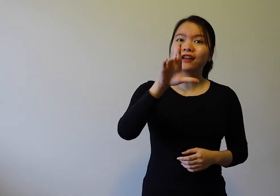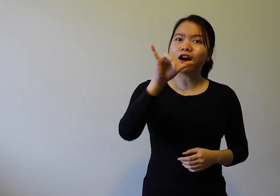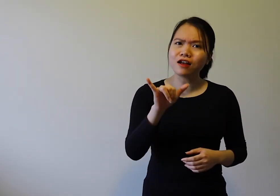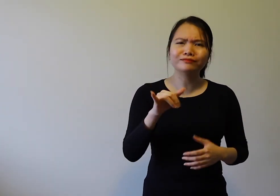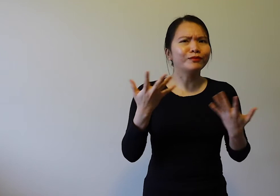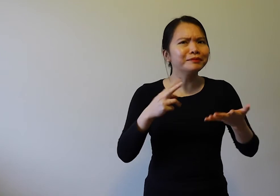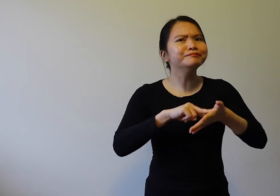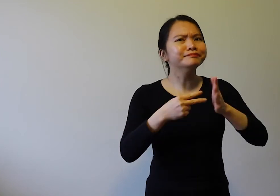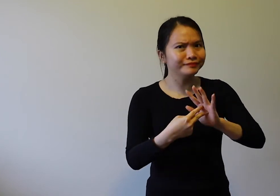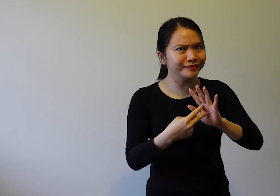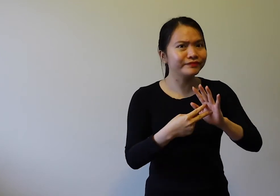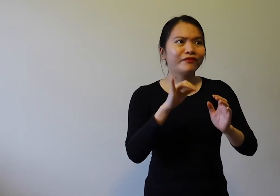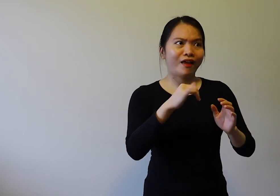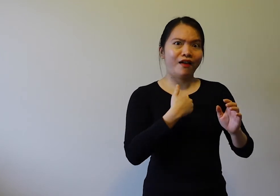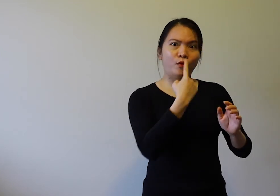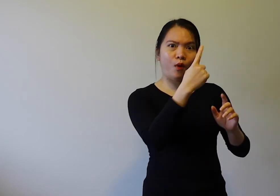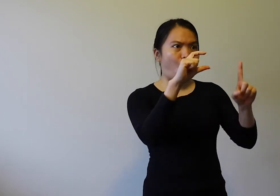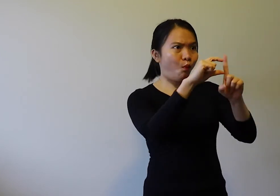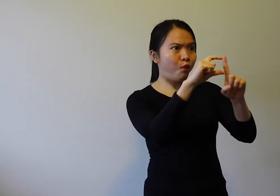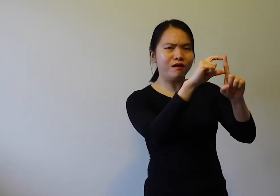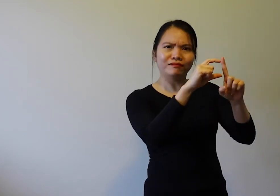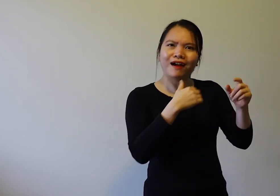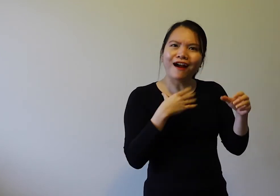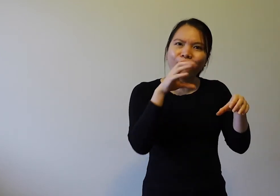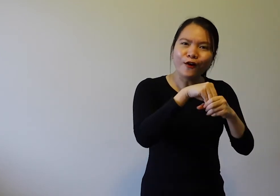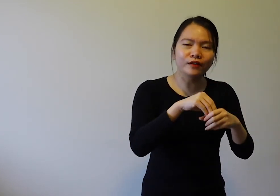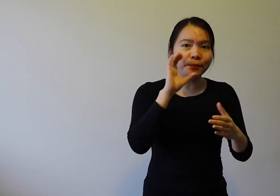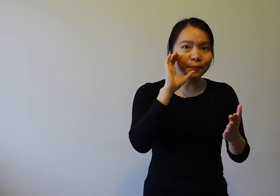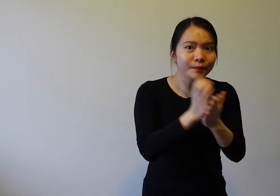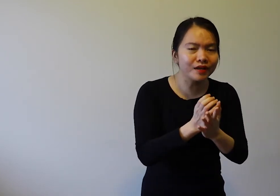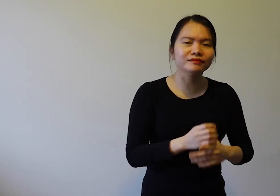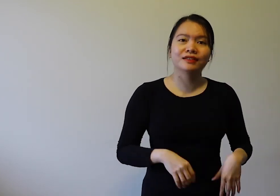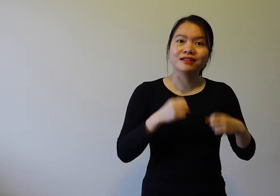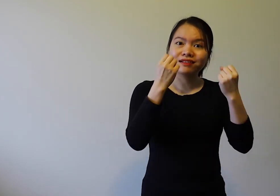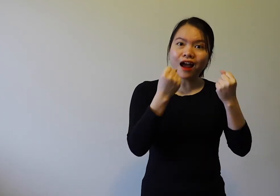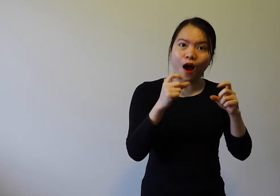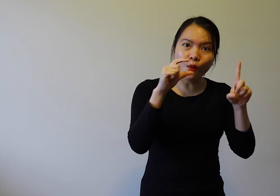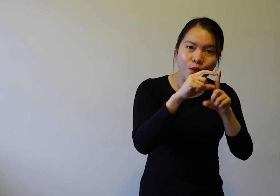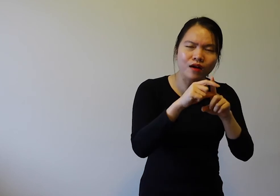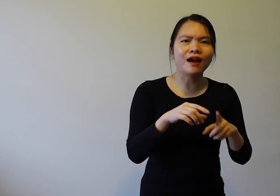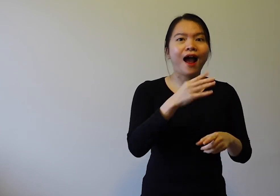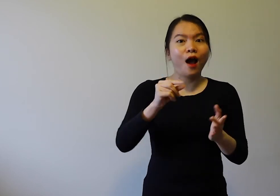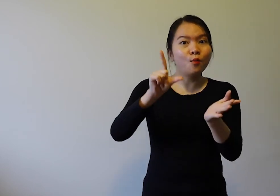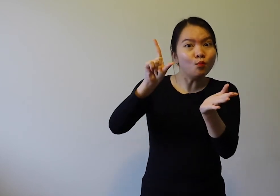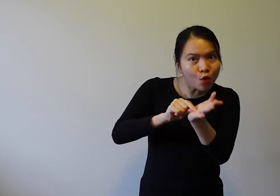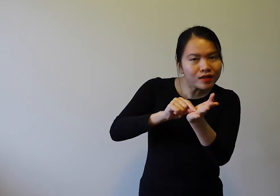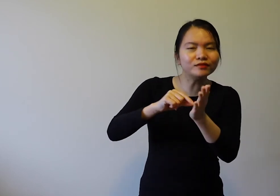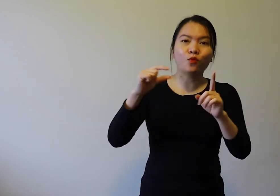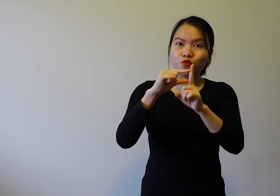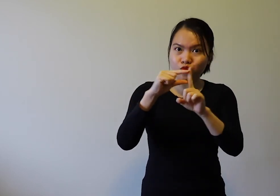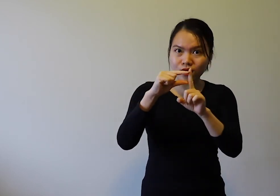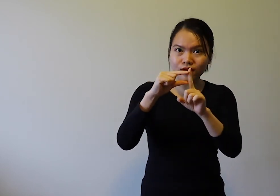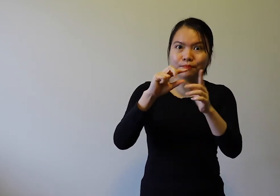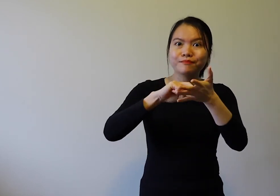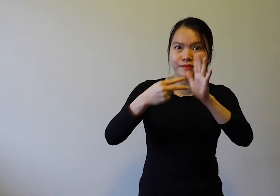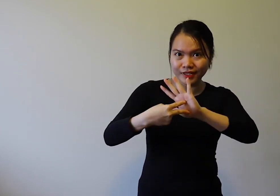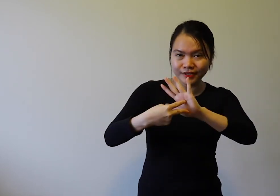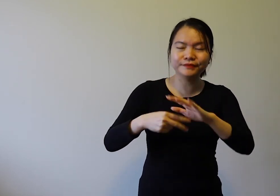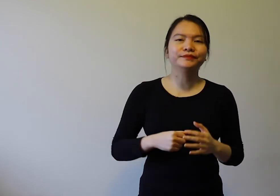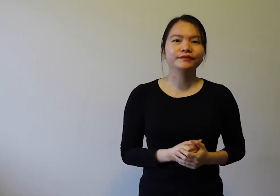A word or a phrase in the glossary is usually comprised of a drawing or video of a signed word and a text of a printed word